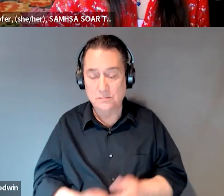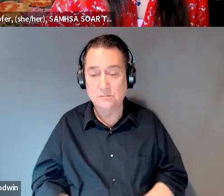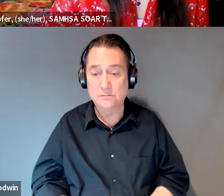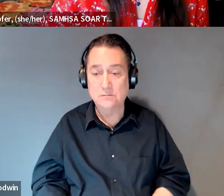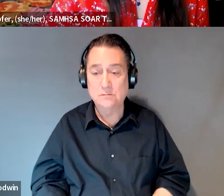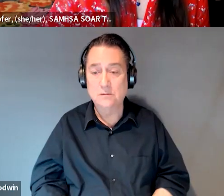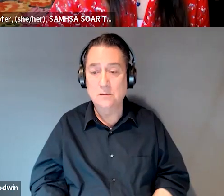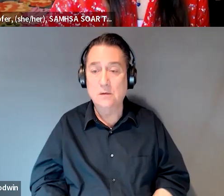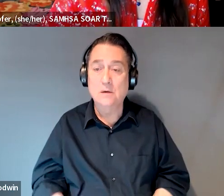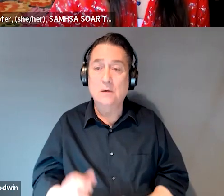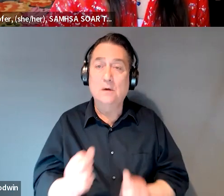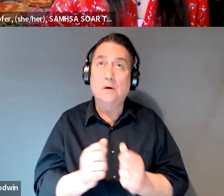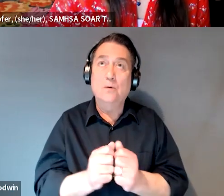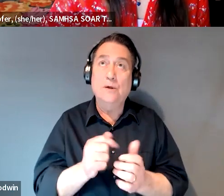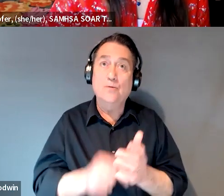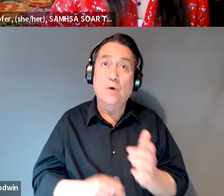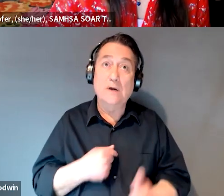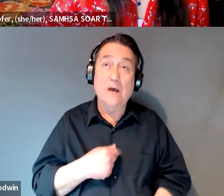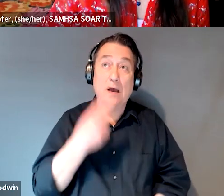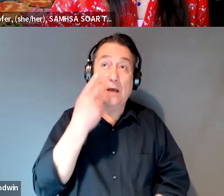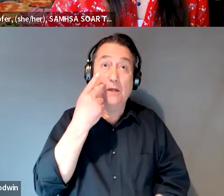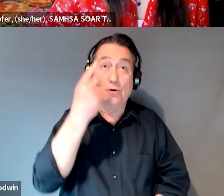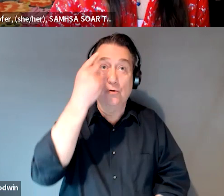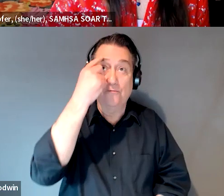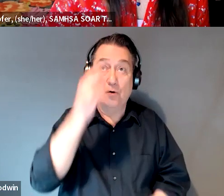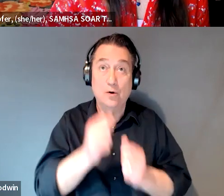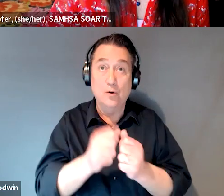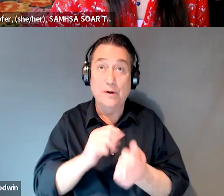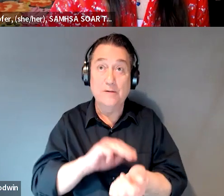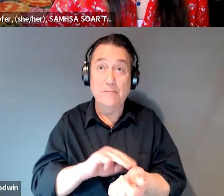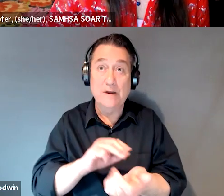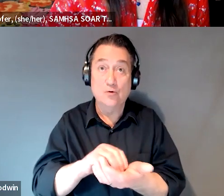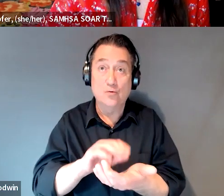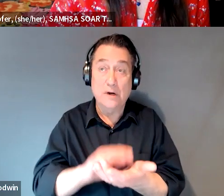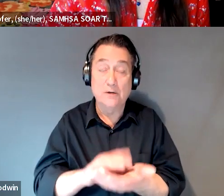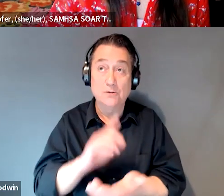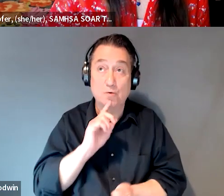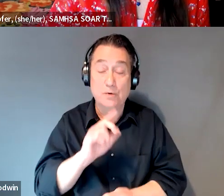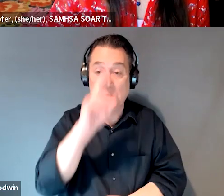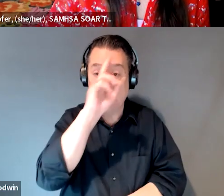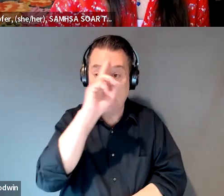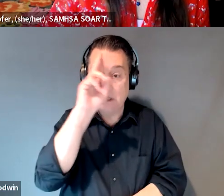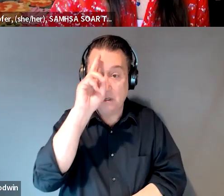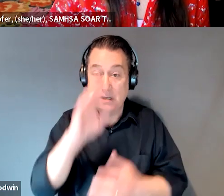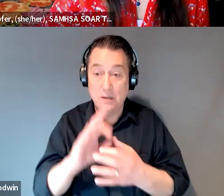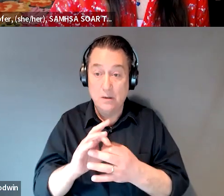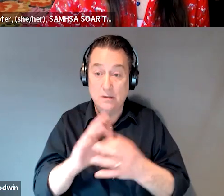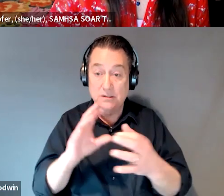In terms of what I look for with medical records, really the hospital discharge summaries are, extremely,